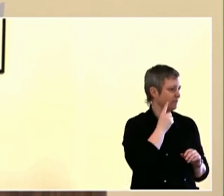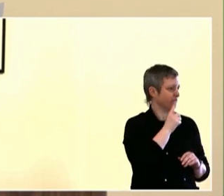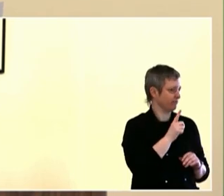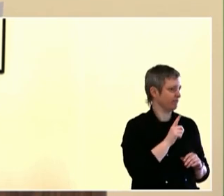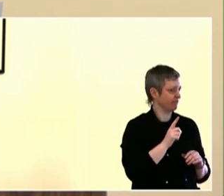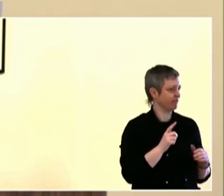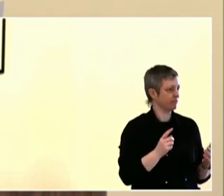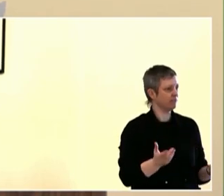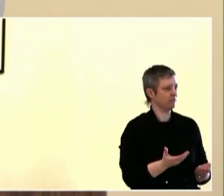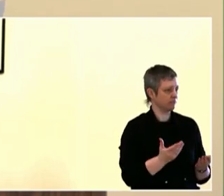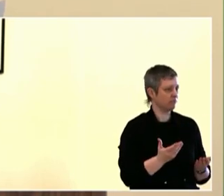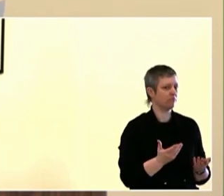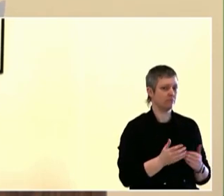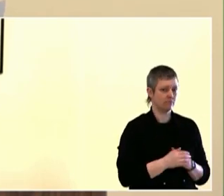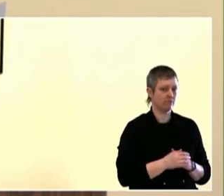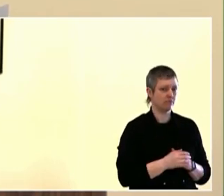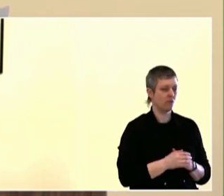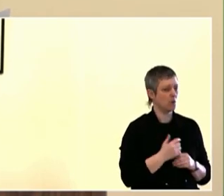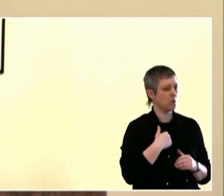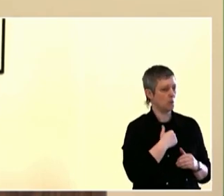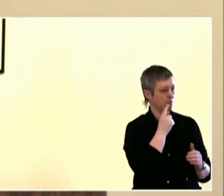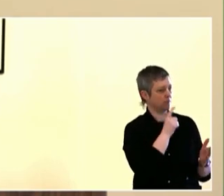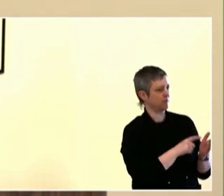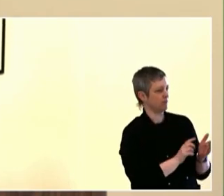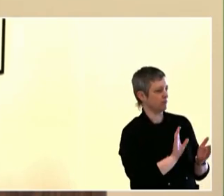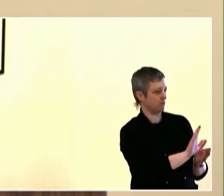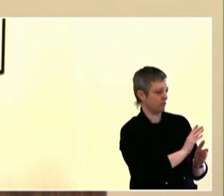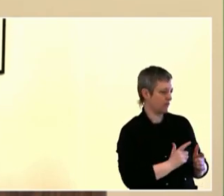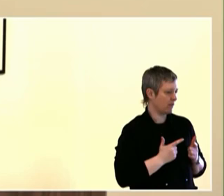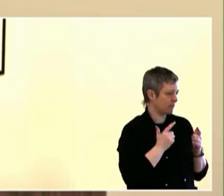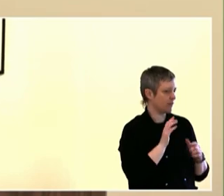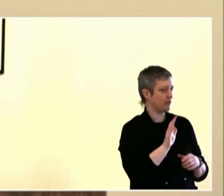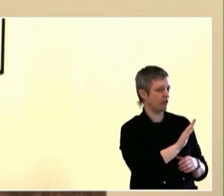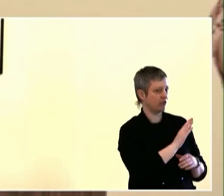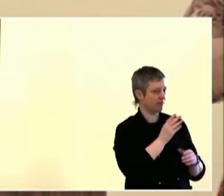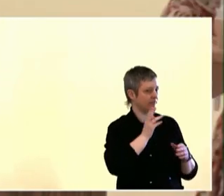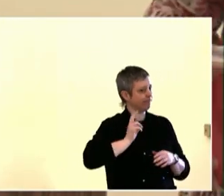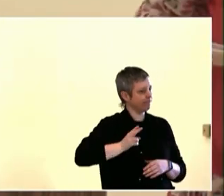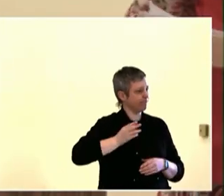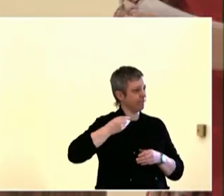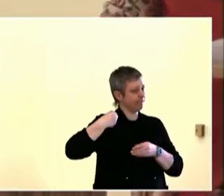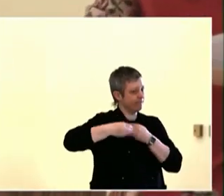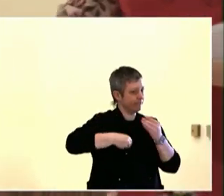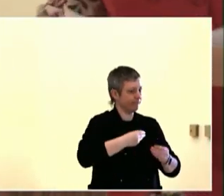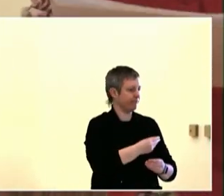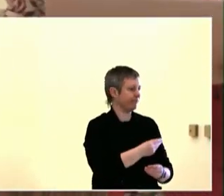Multnomah, many Indigenous nations.